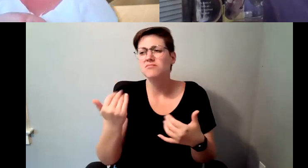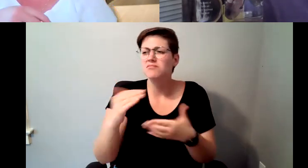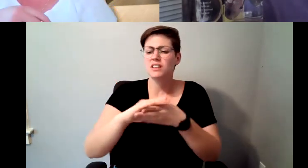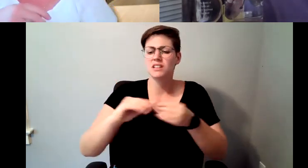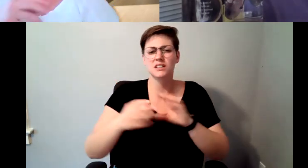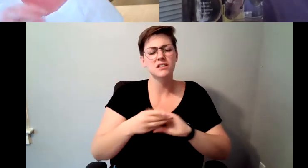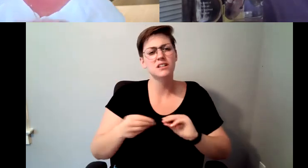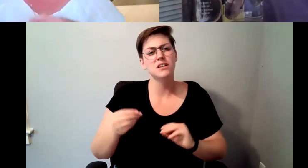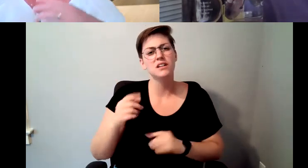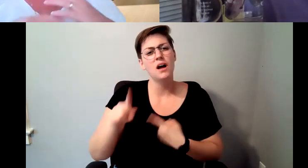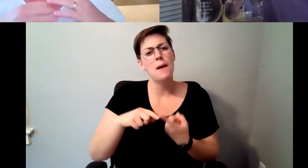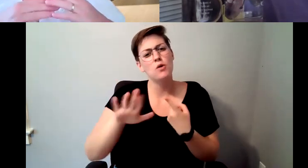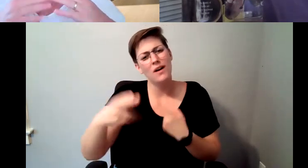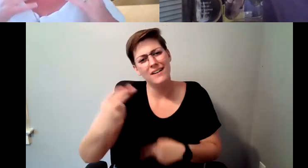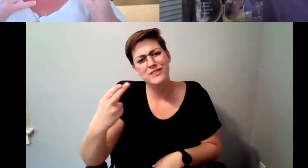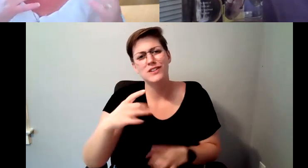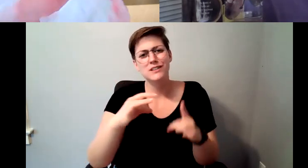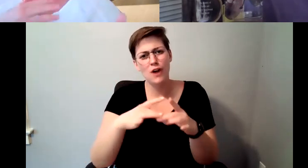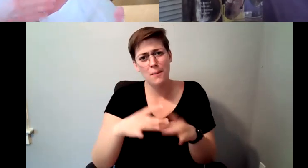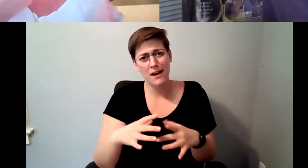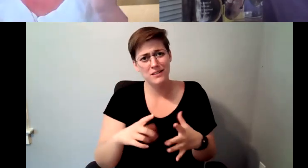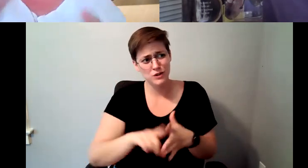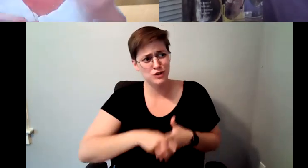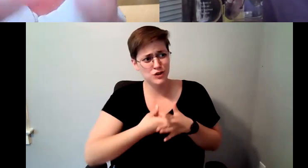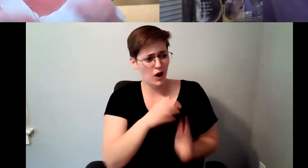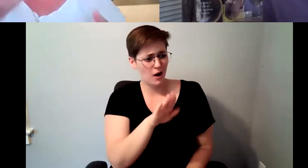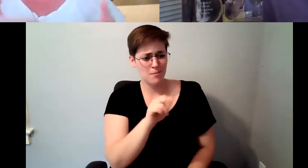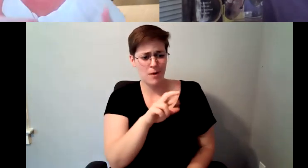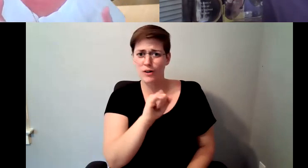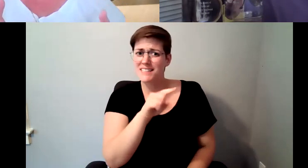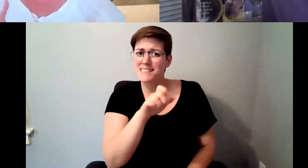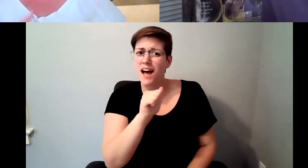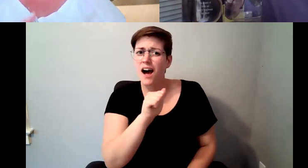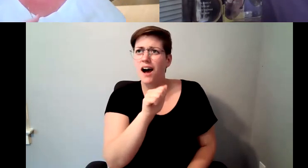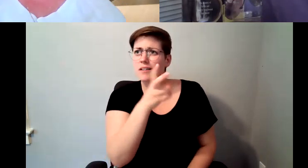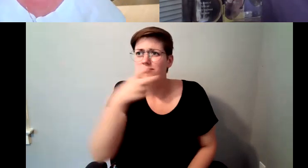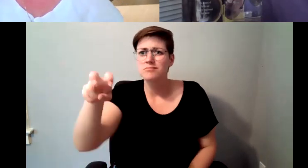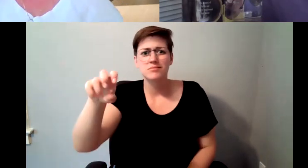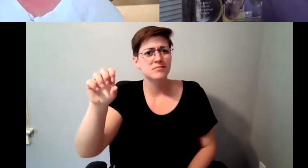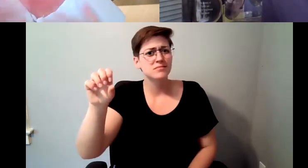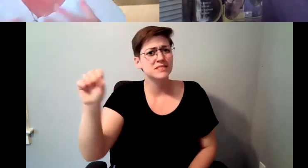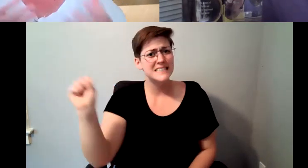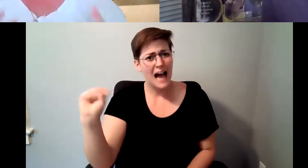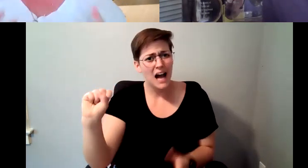as a barista, then you ended up in Seattle, how long did that take and then what What